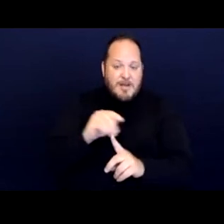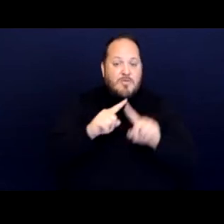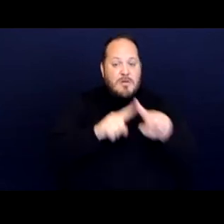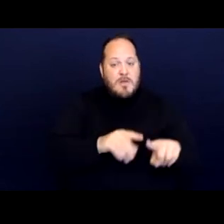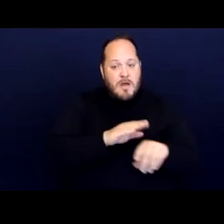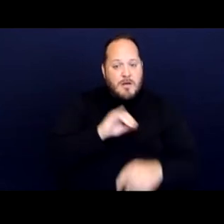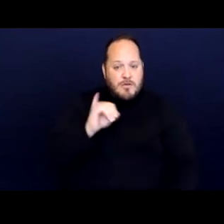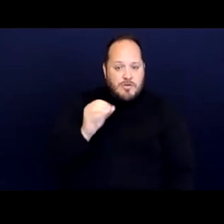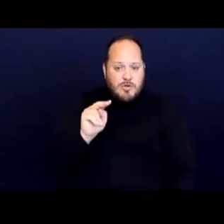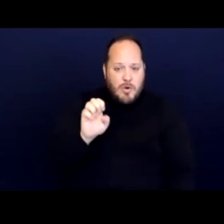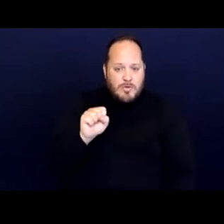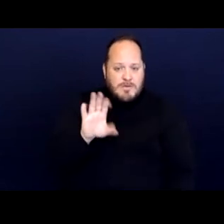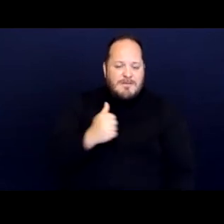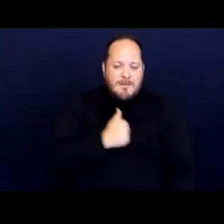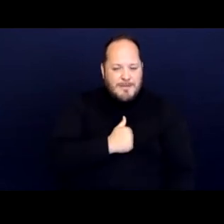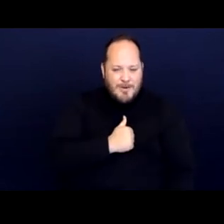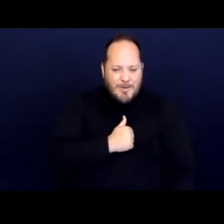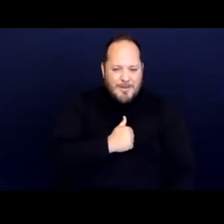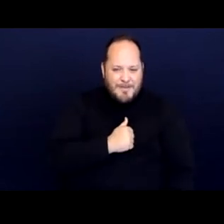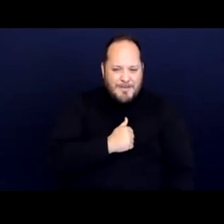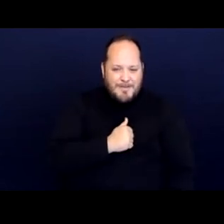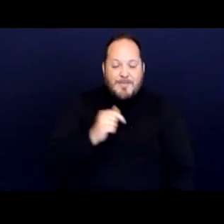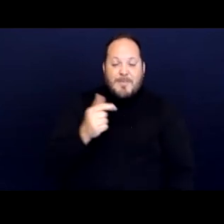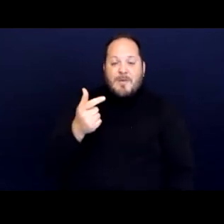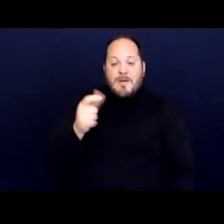I'm sorry. Glover was pre Martin.